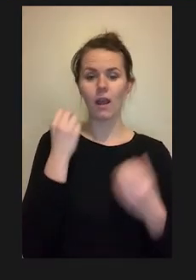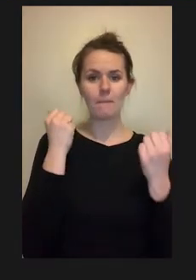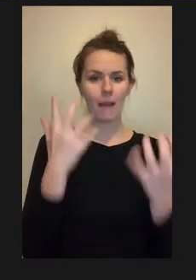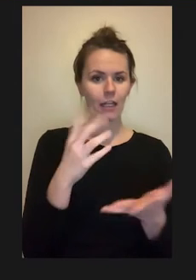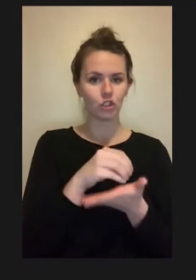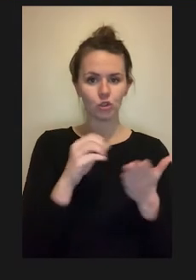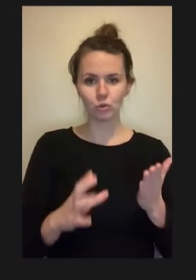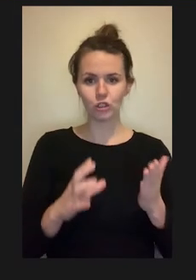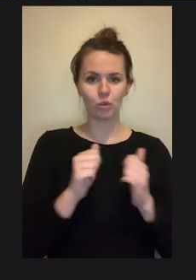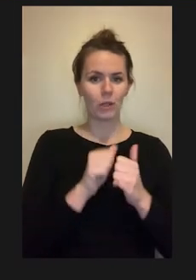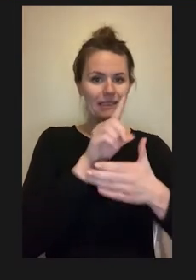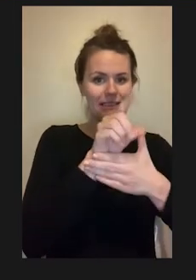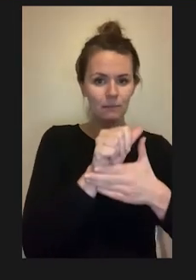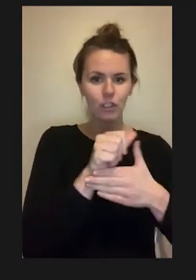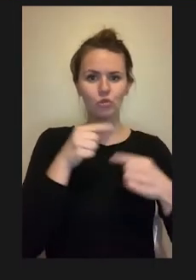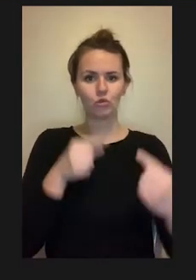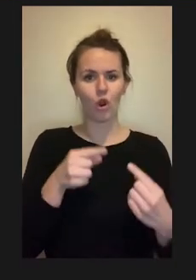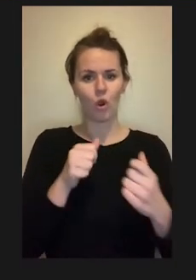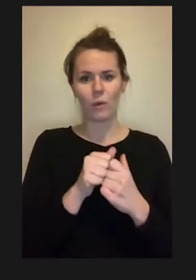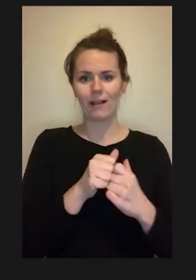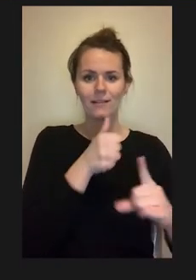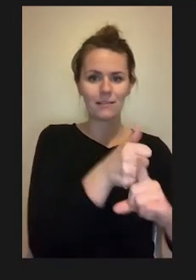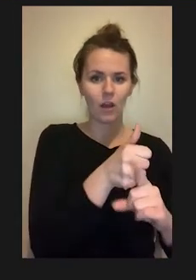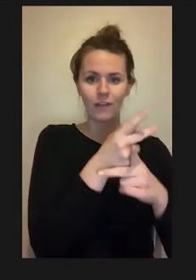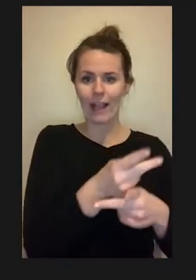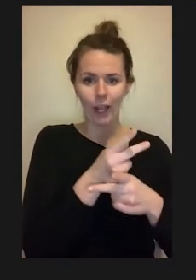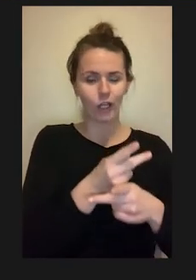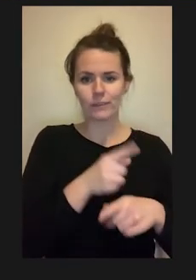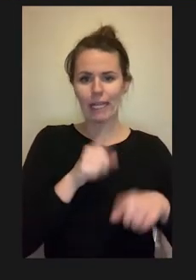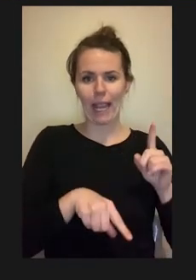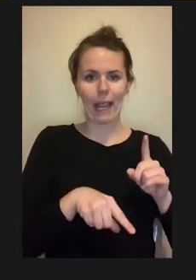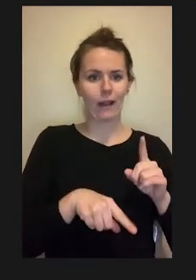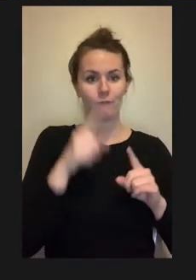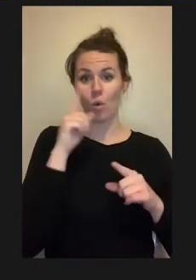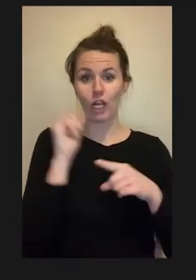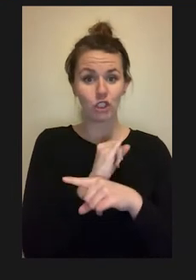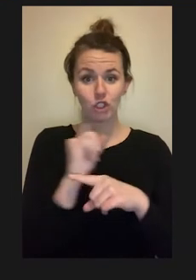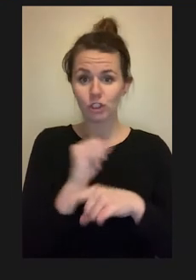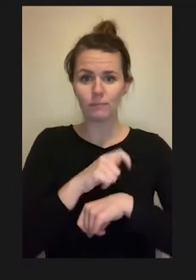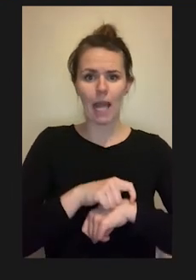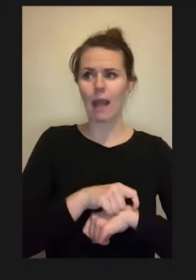cannot simply go to another state during the summer for an eight-week internship.